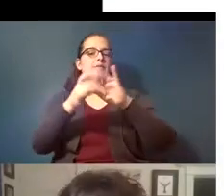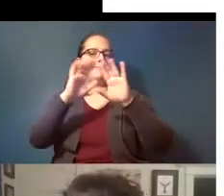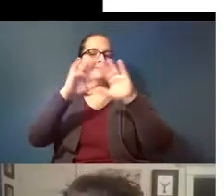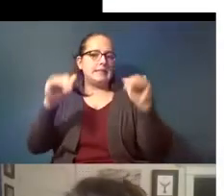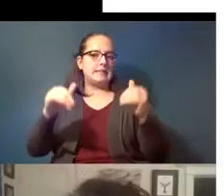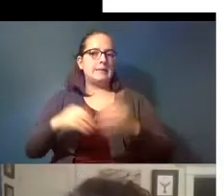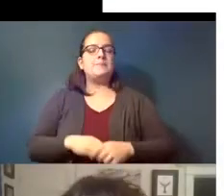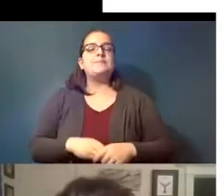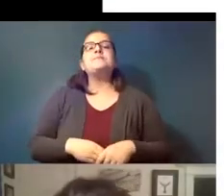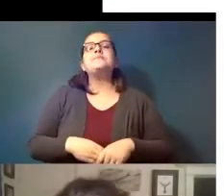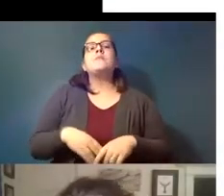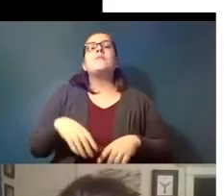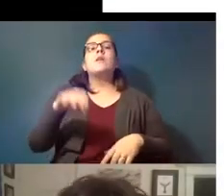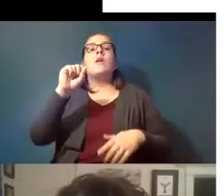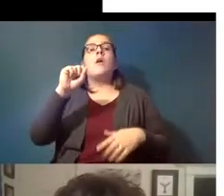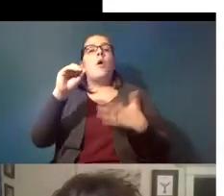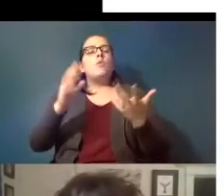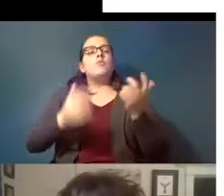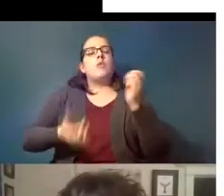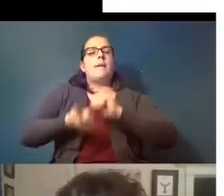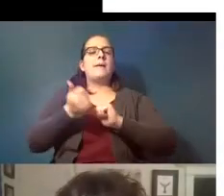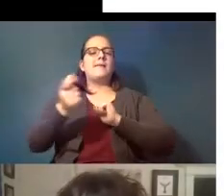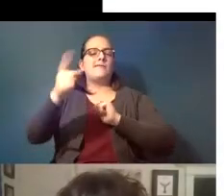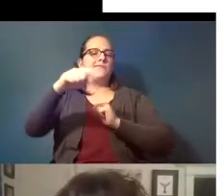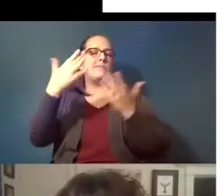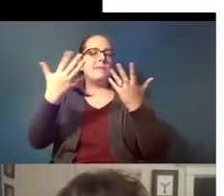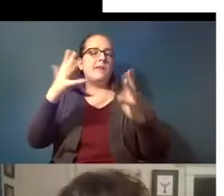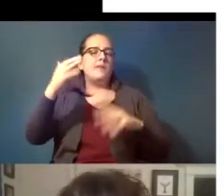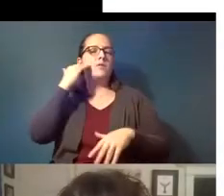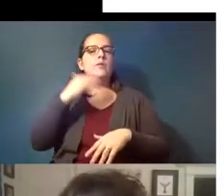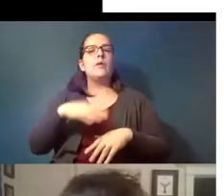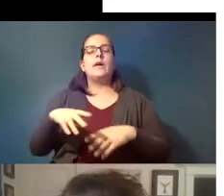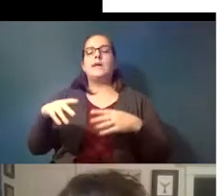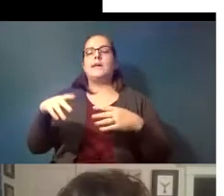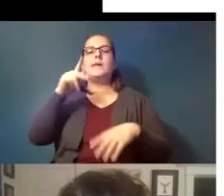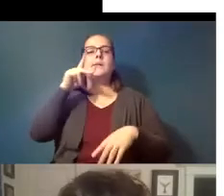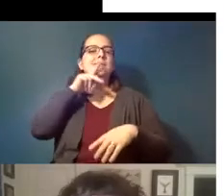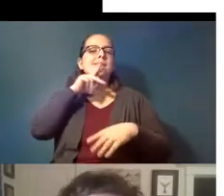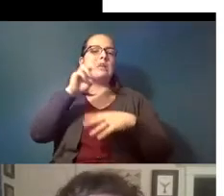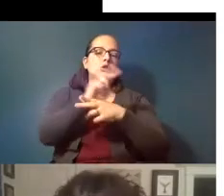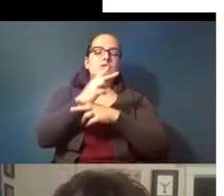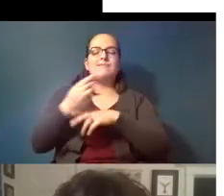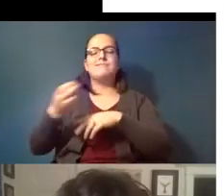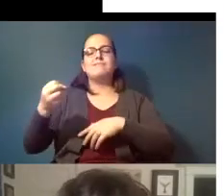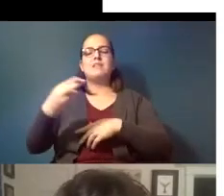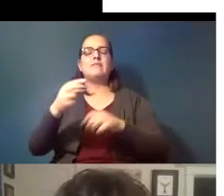so as most of you probably know plastic use and disposal continues to increase